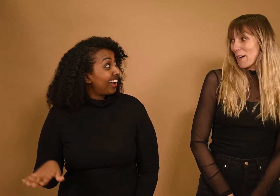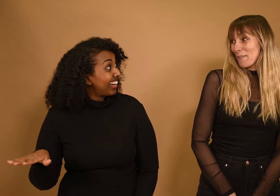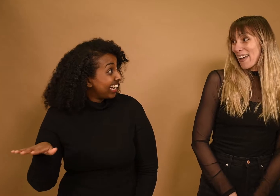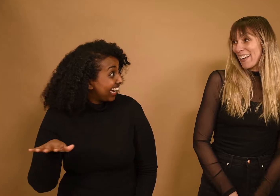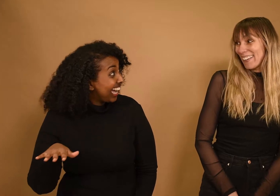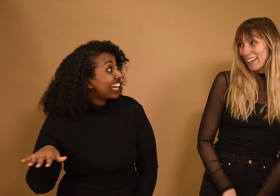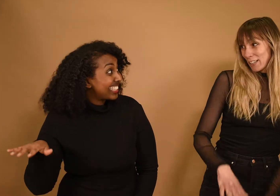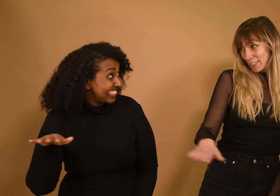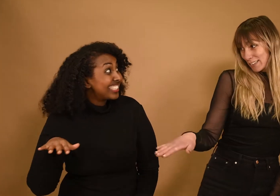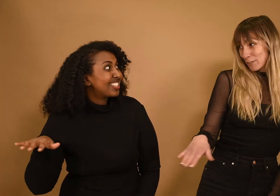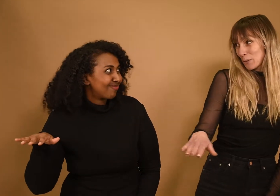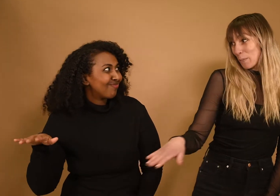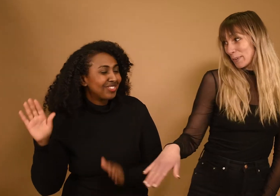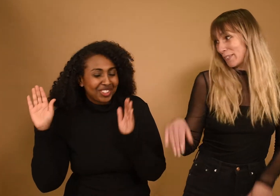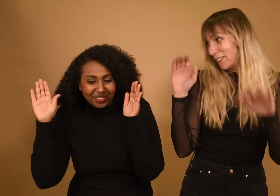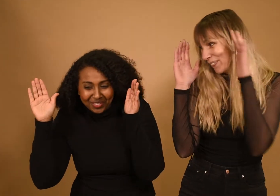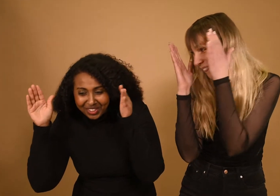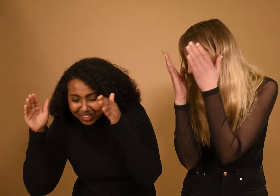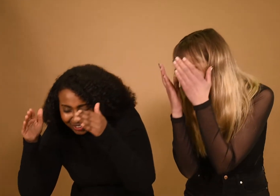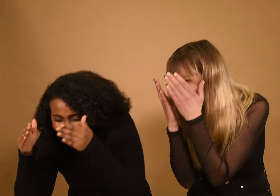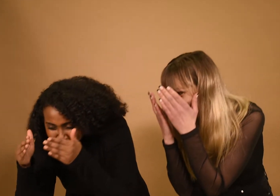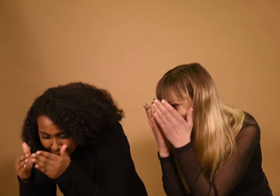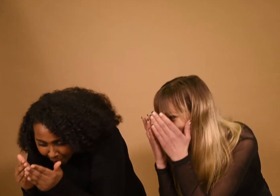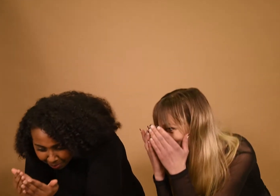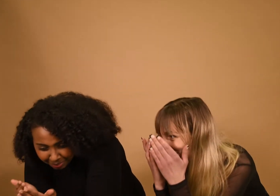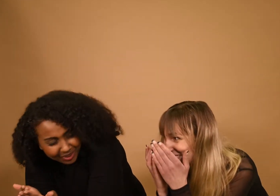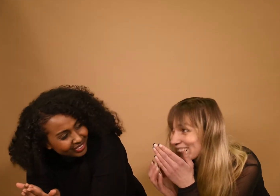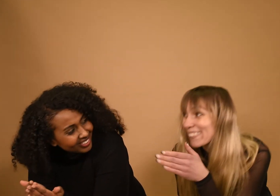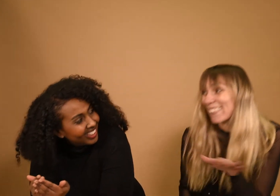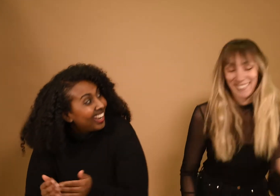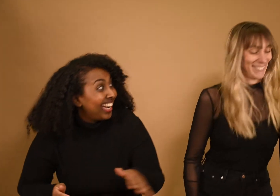May I hide somewhere?